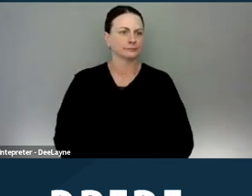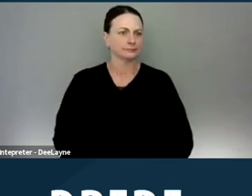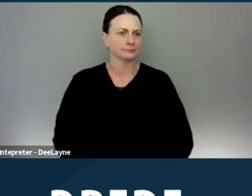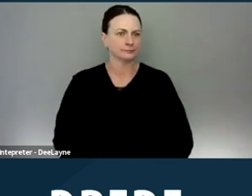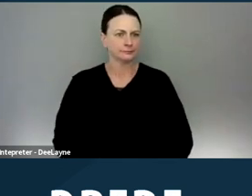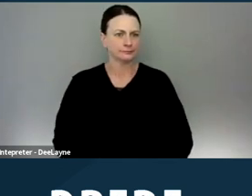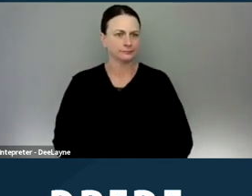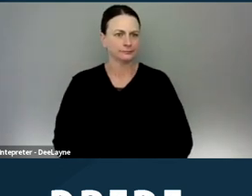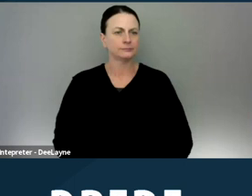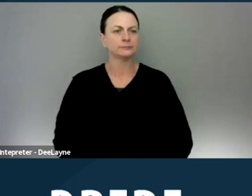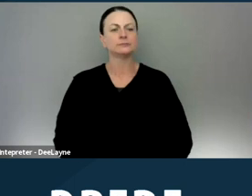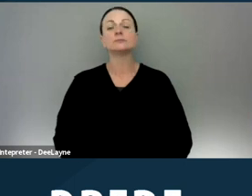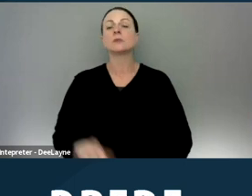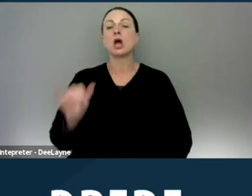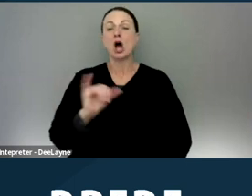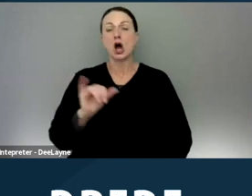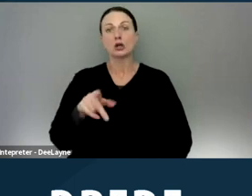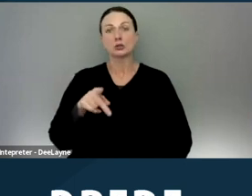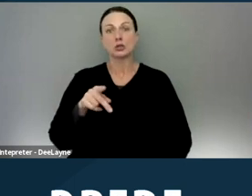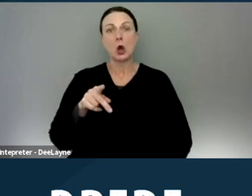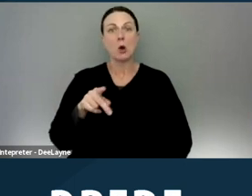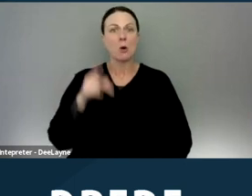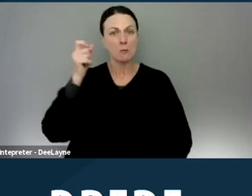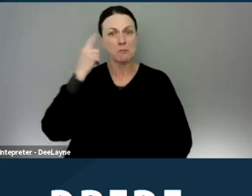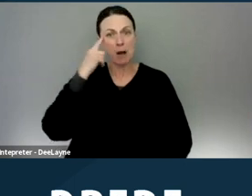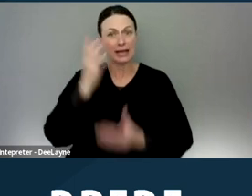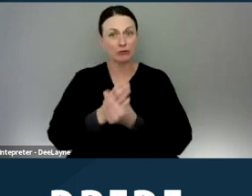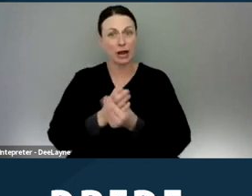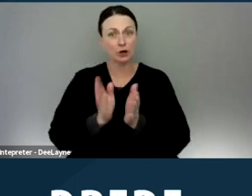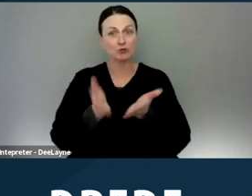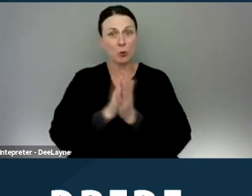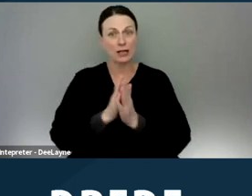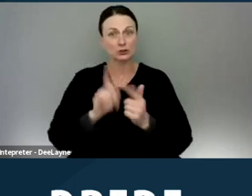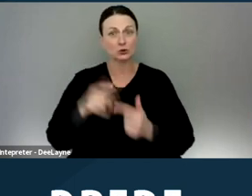We also did public record request to all the 19 California municipalities